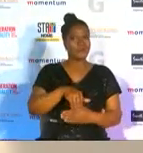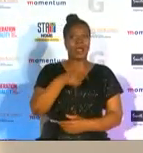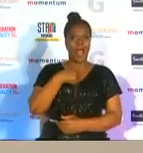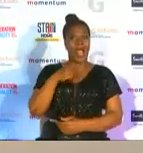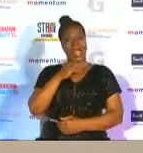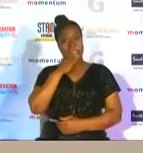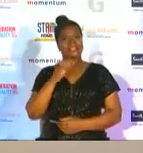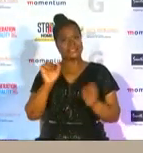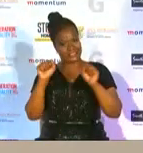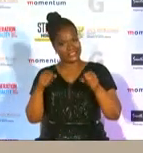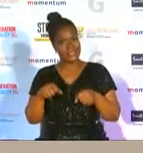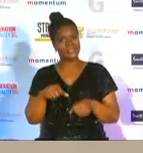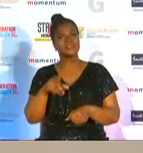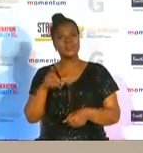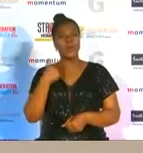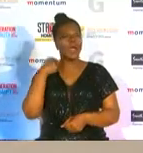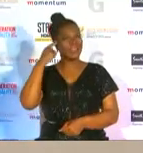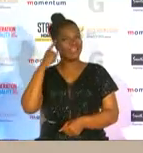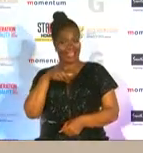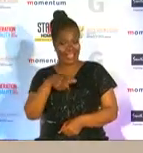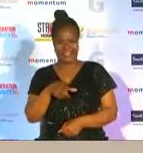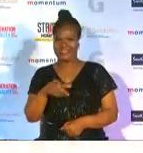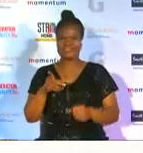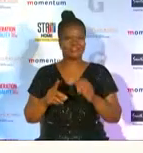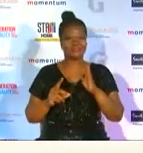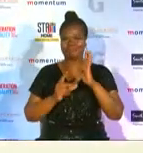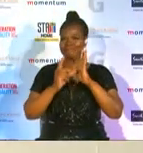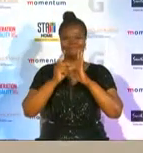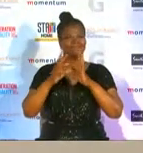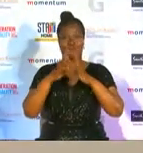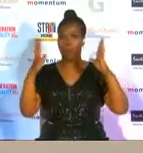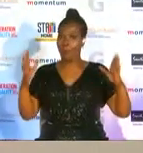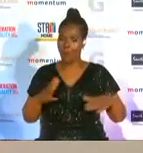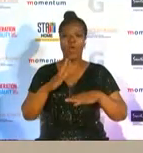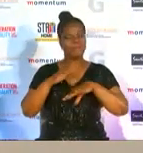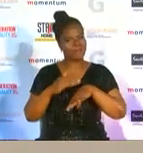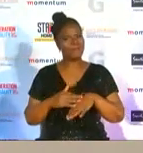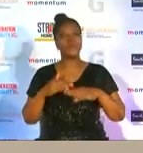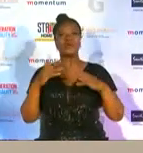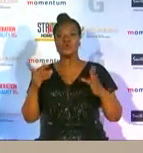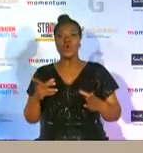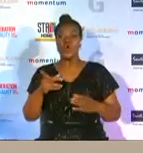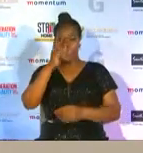involved and i think this initiative has grown so much and it's so important for women in sport to be recognized like they are being